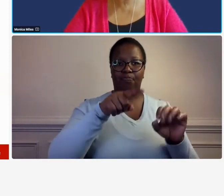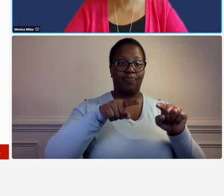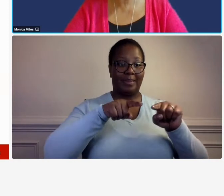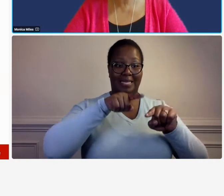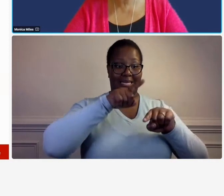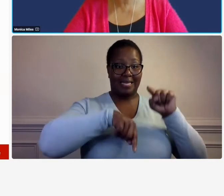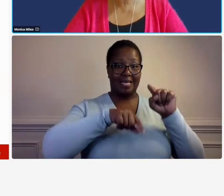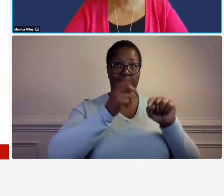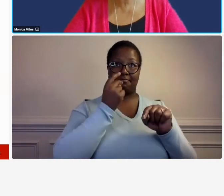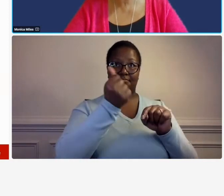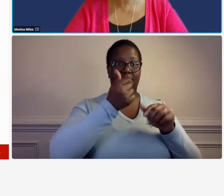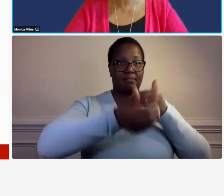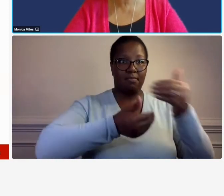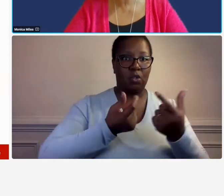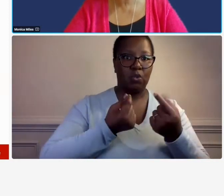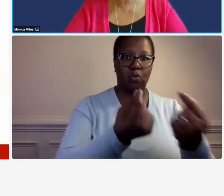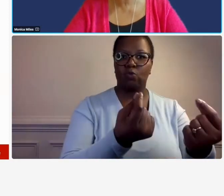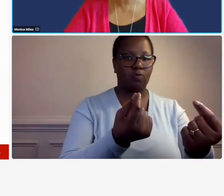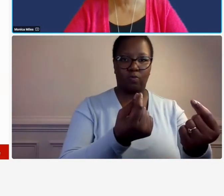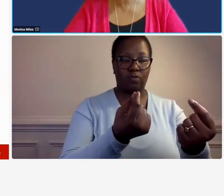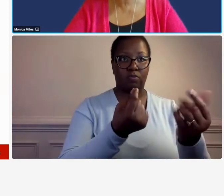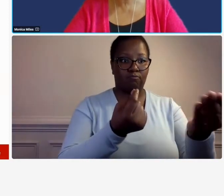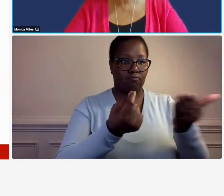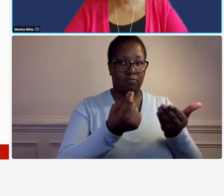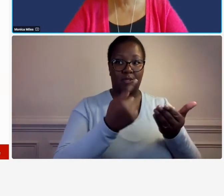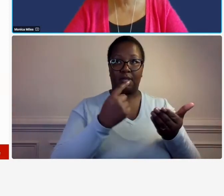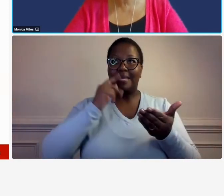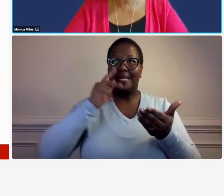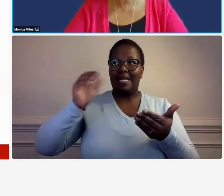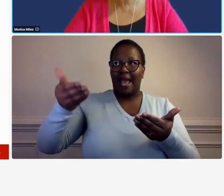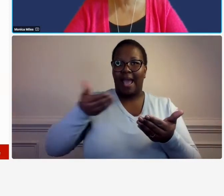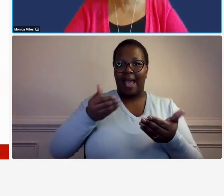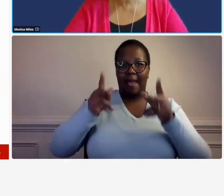the box you have to make sure that somebody who's knowledgeable sets it up so that they have your